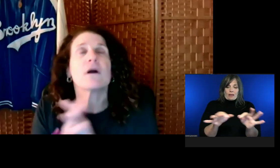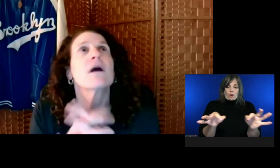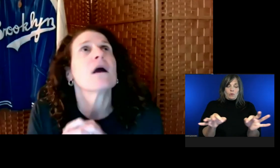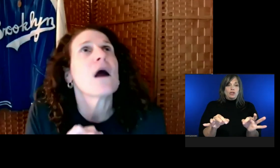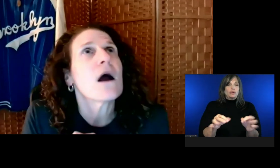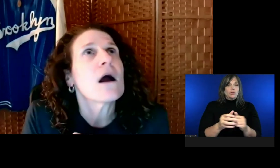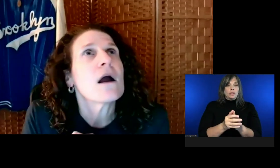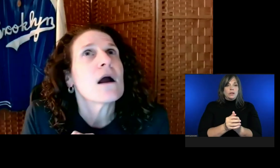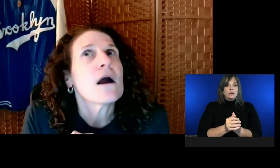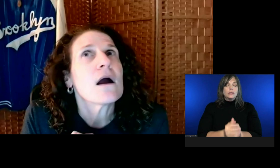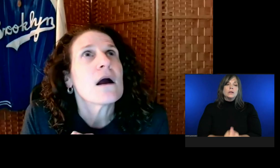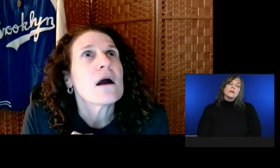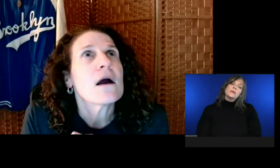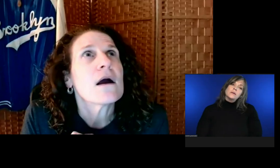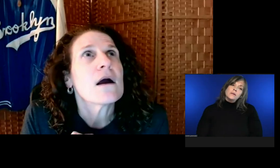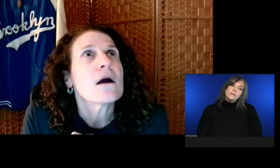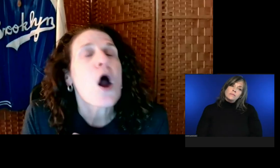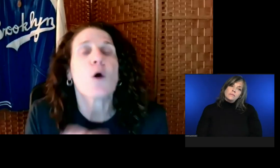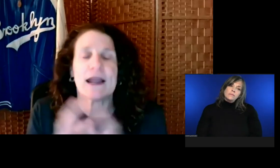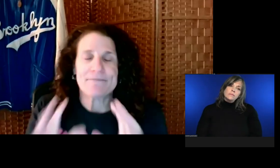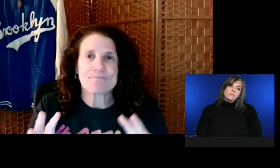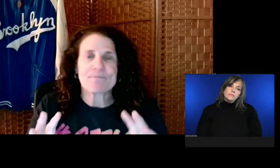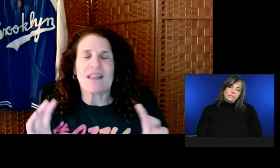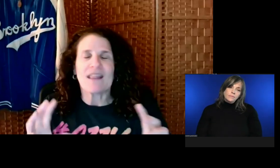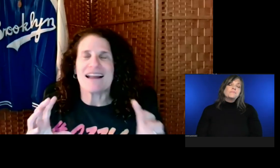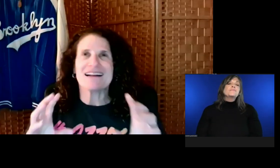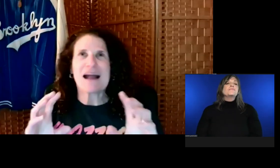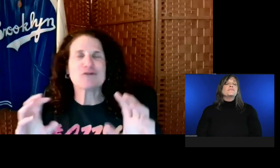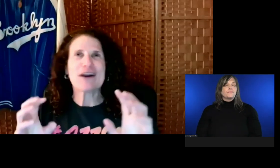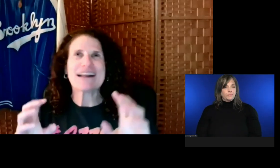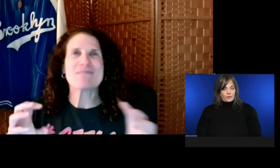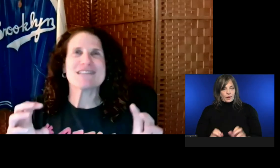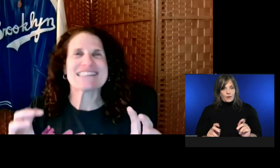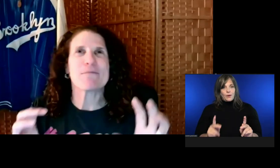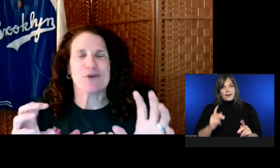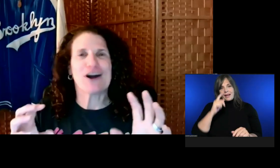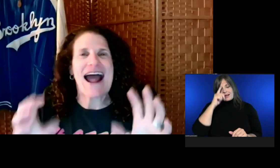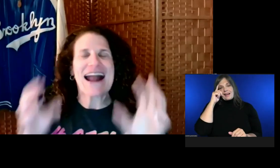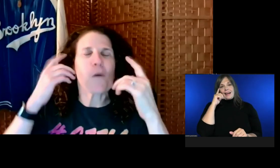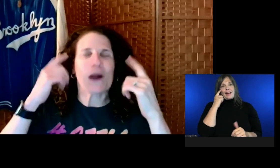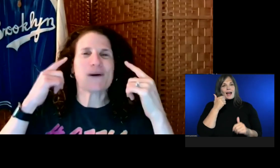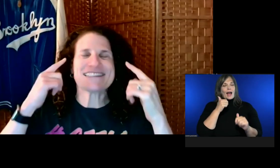Okay. I'm trying to keep this simple. I know what I want to say.